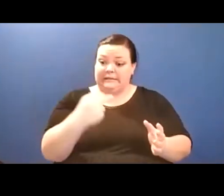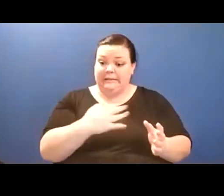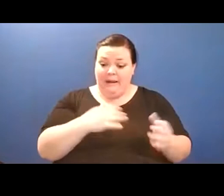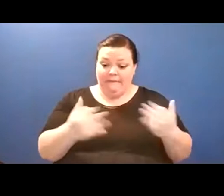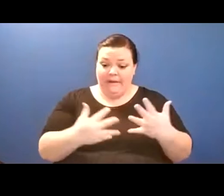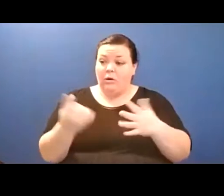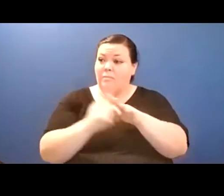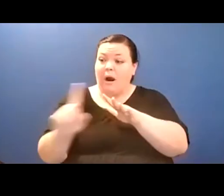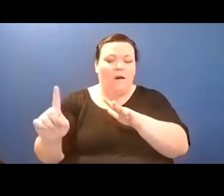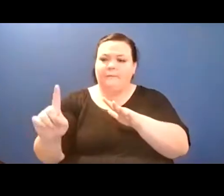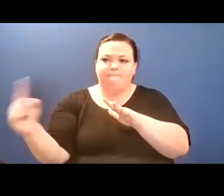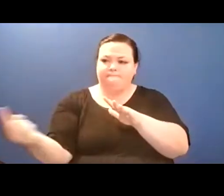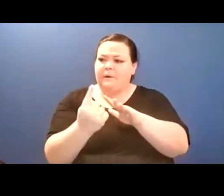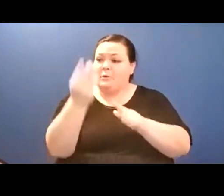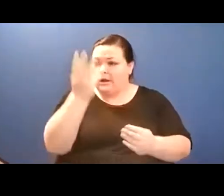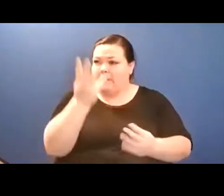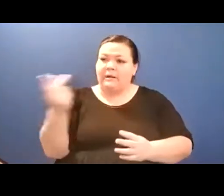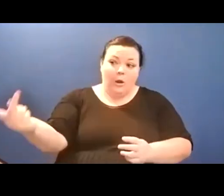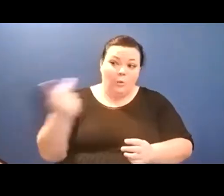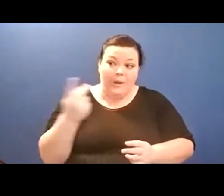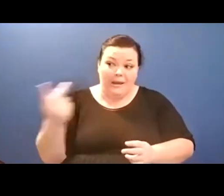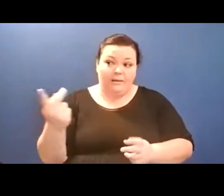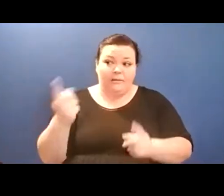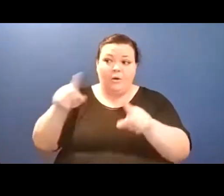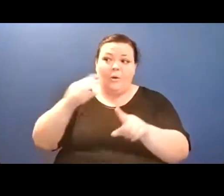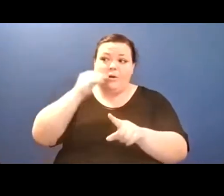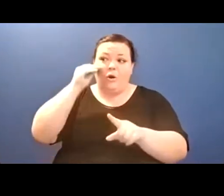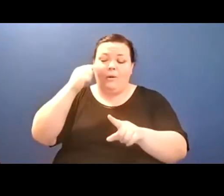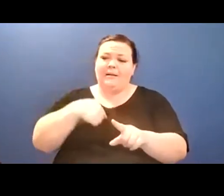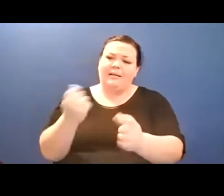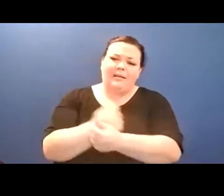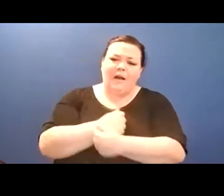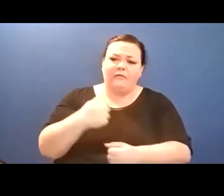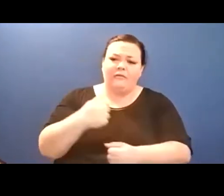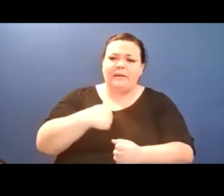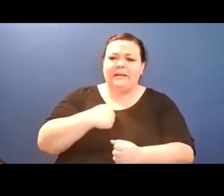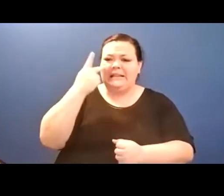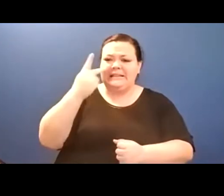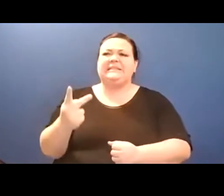who's reading to put your social medias in the chat if you want people to follow you,